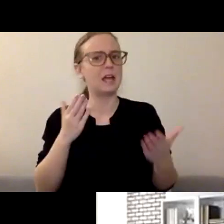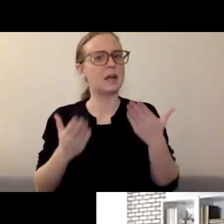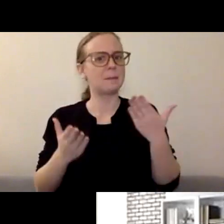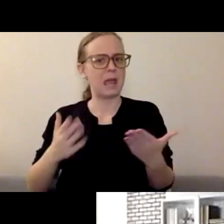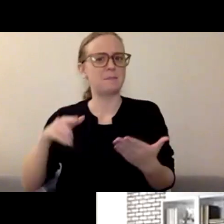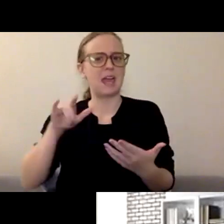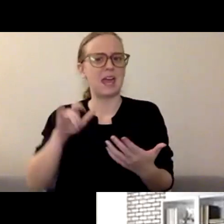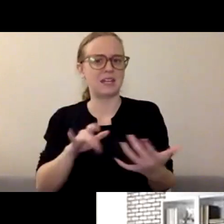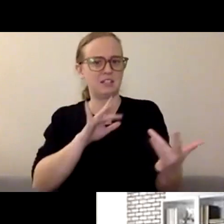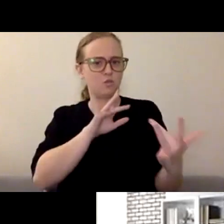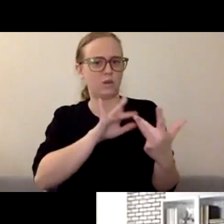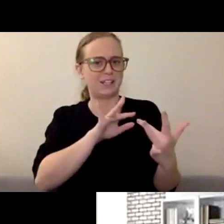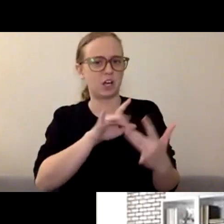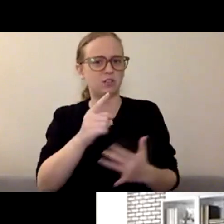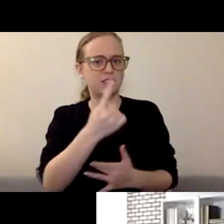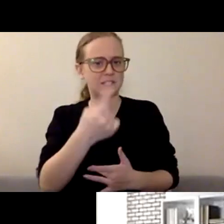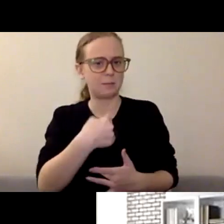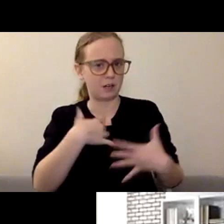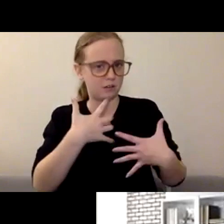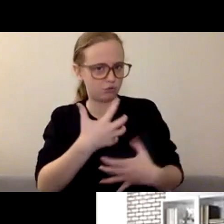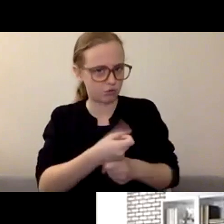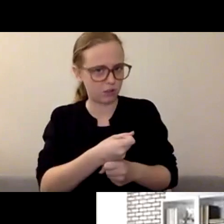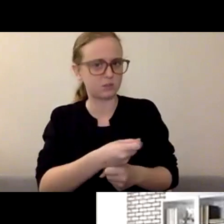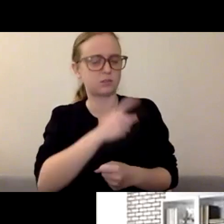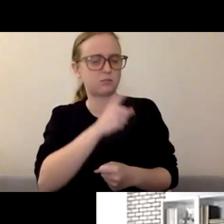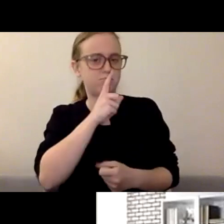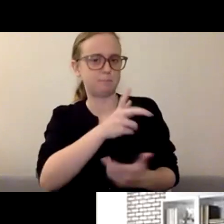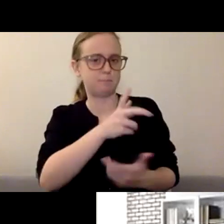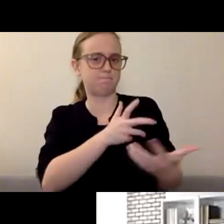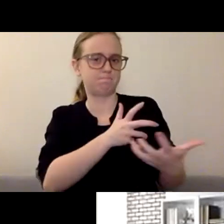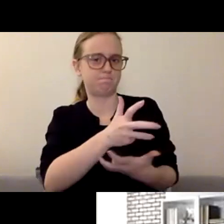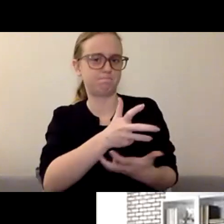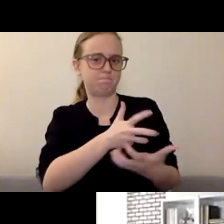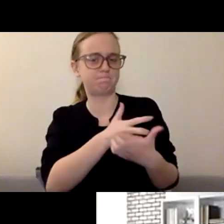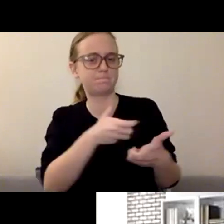and just kind of let them in. Maybe I need to go ahead and call the crisis line."